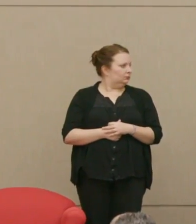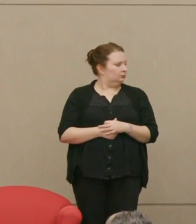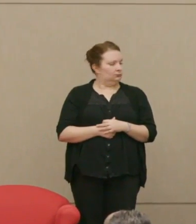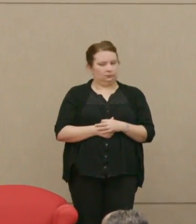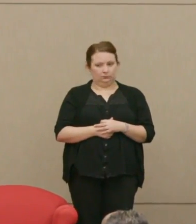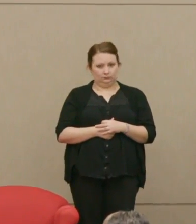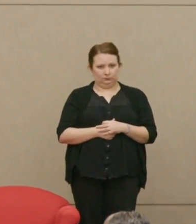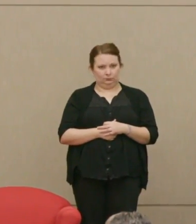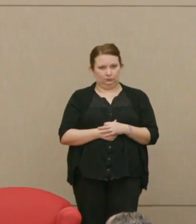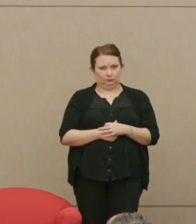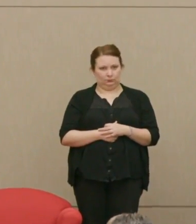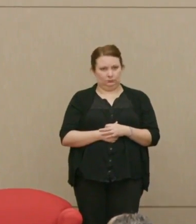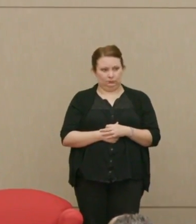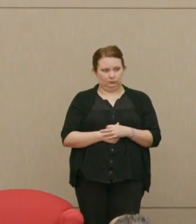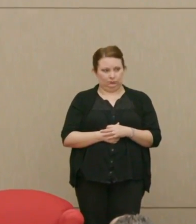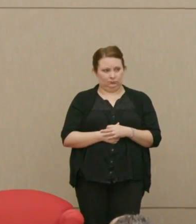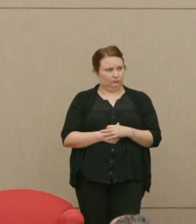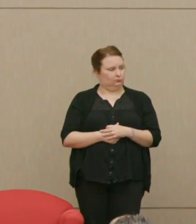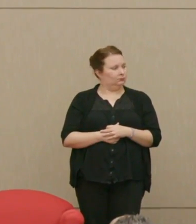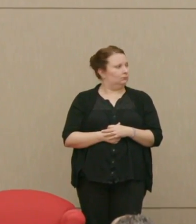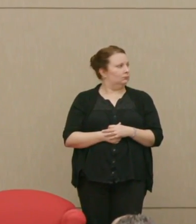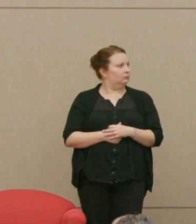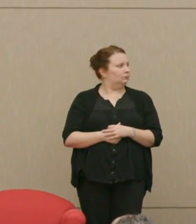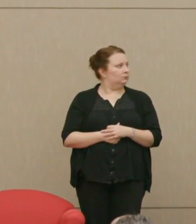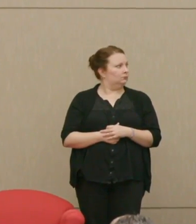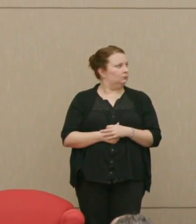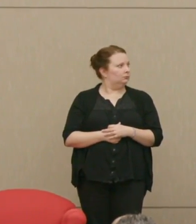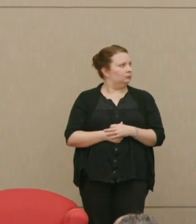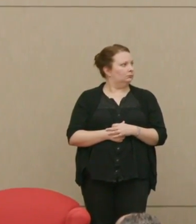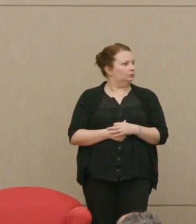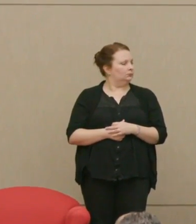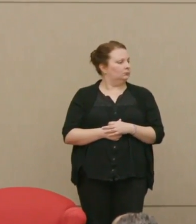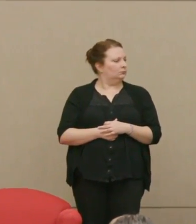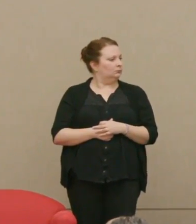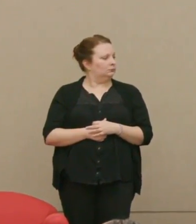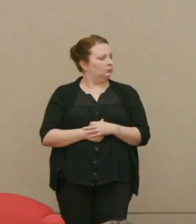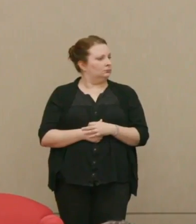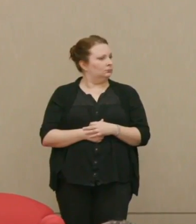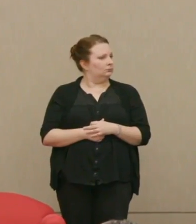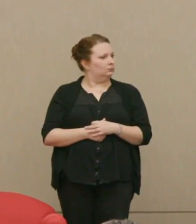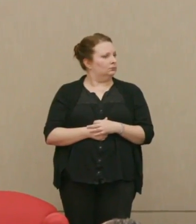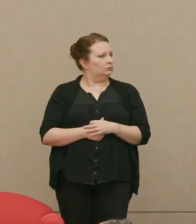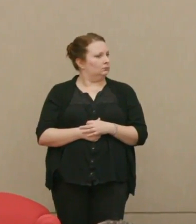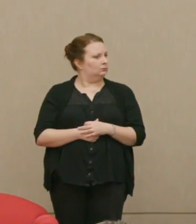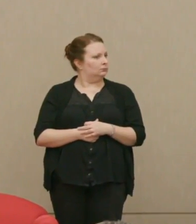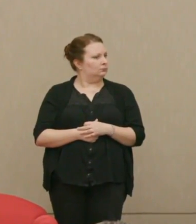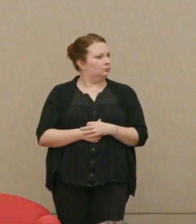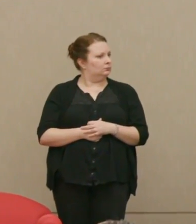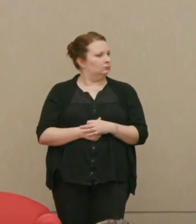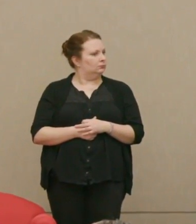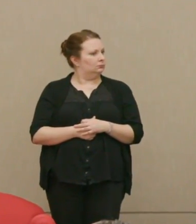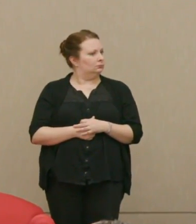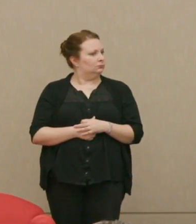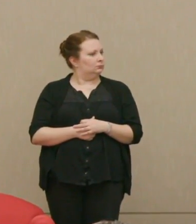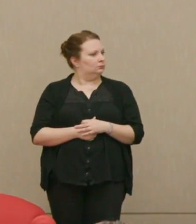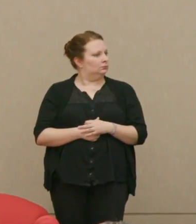Dr. Poser: Stand here? Dr. Ellsberg: . Dr. Poser: Yeah.